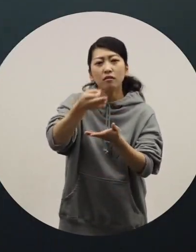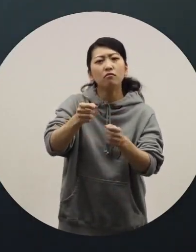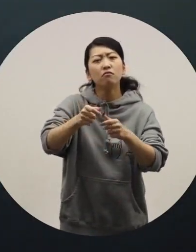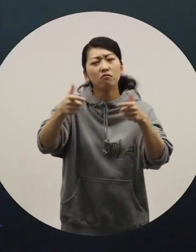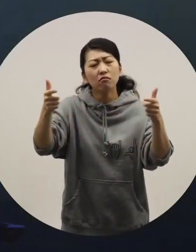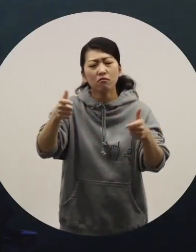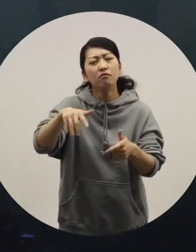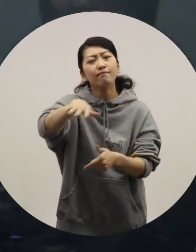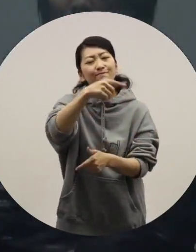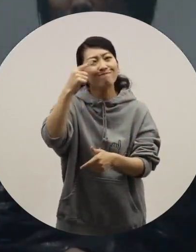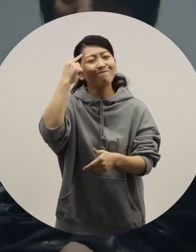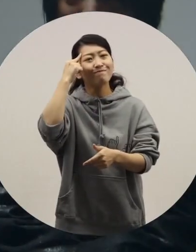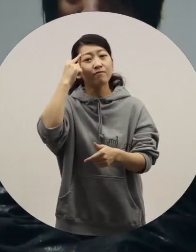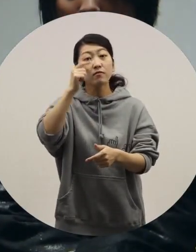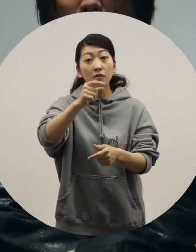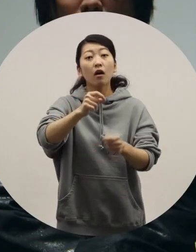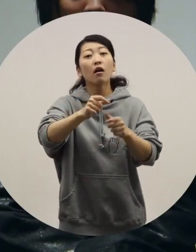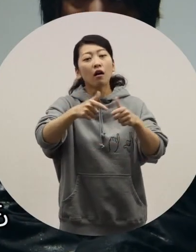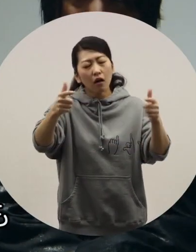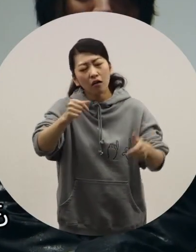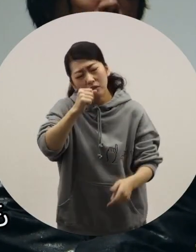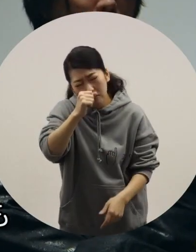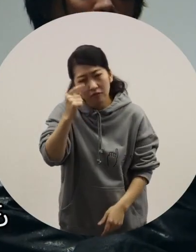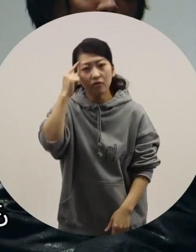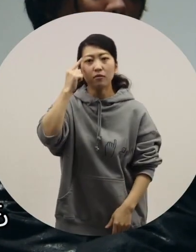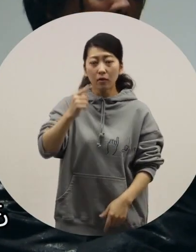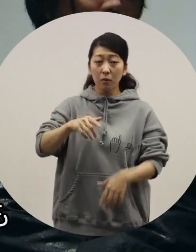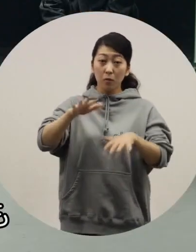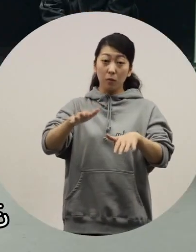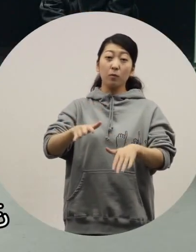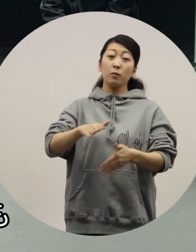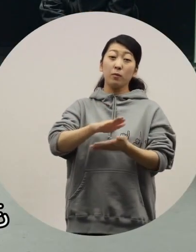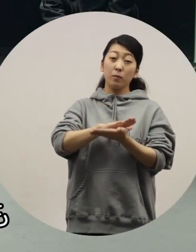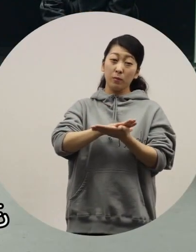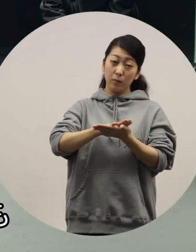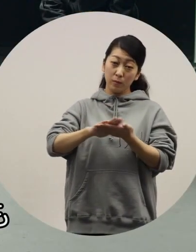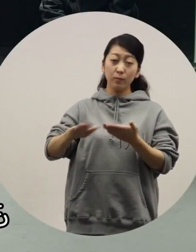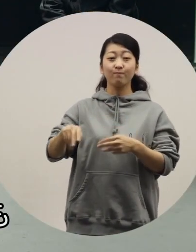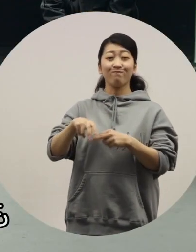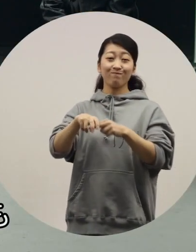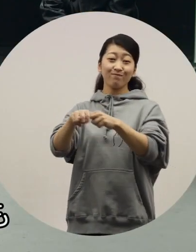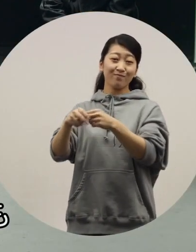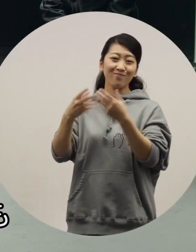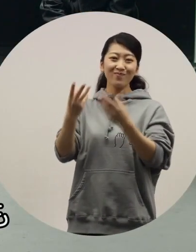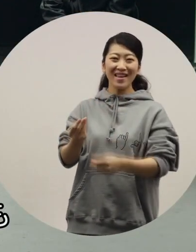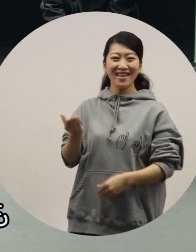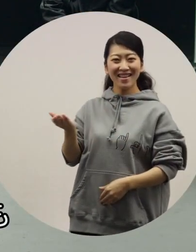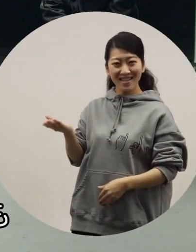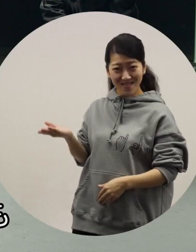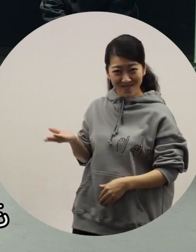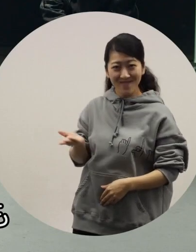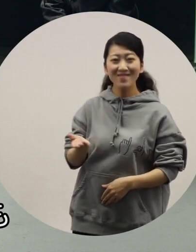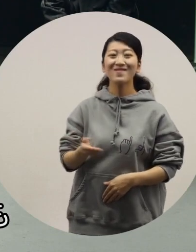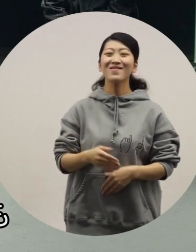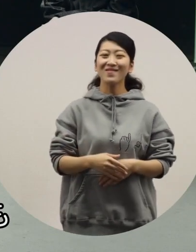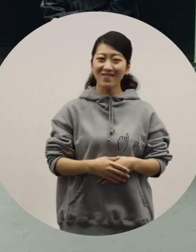I hope people will feel that way. Today's show was very beautiful.